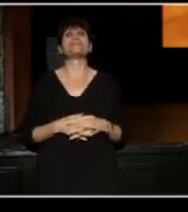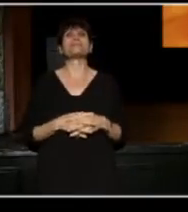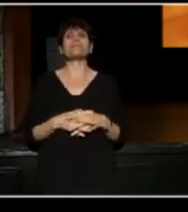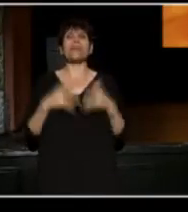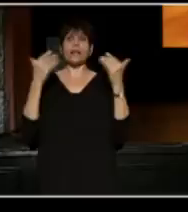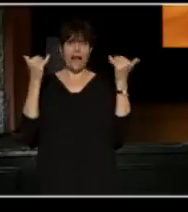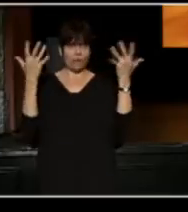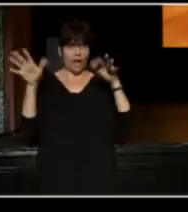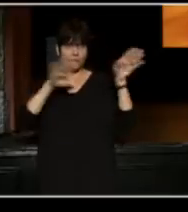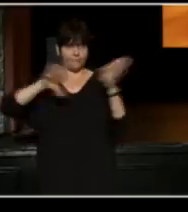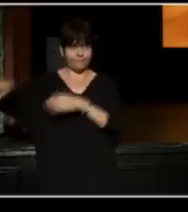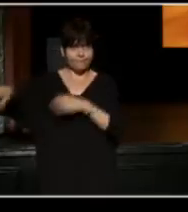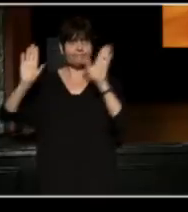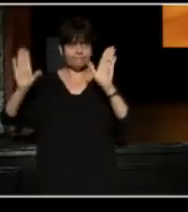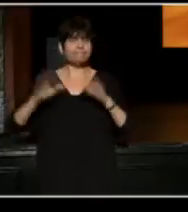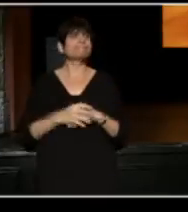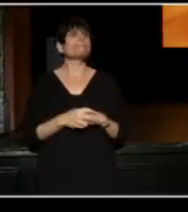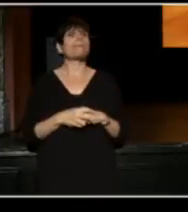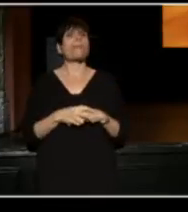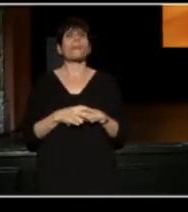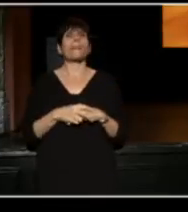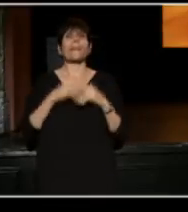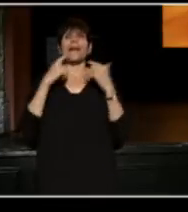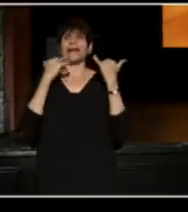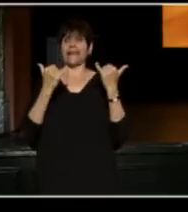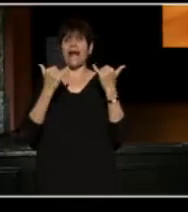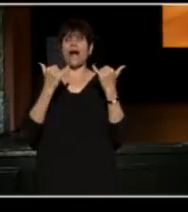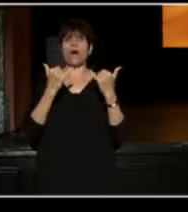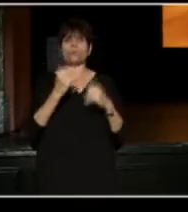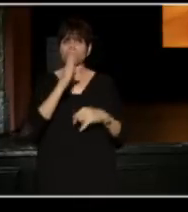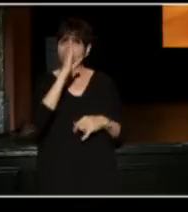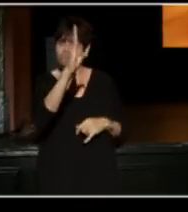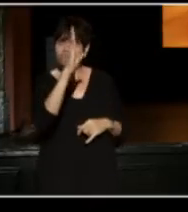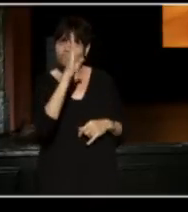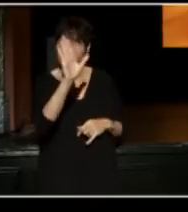Now that that's done, let me speak to you as your brother.